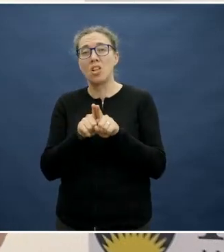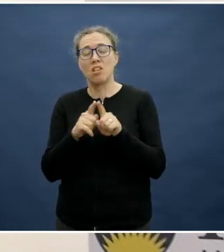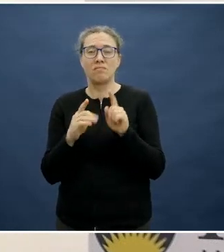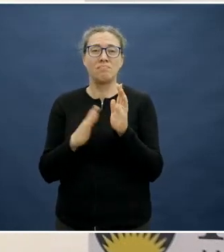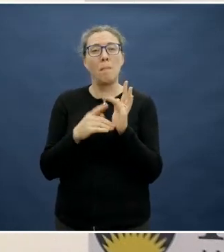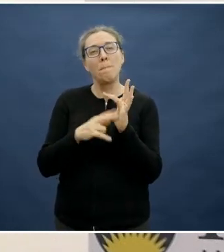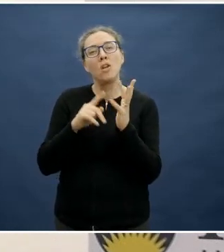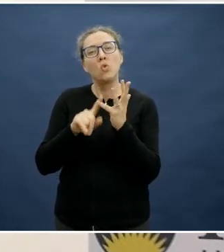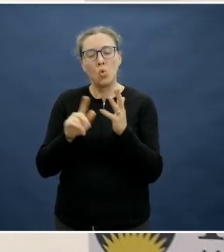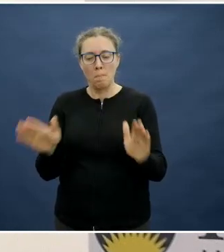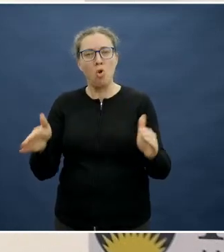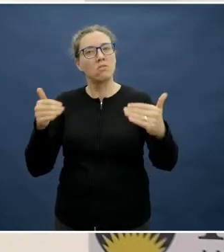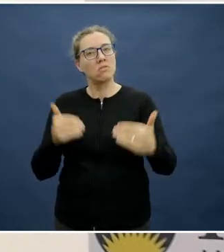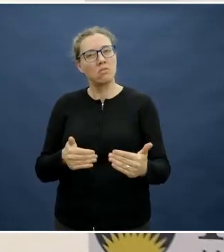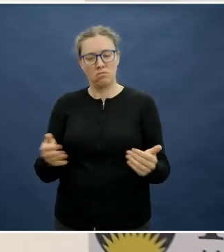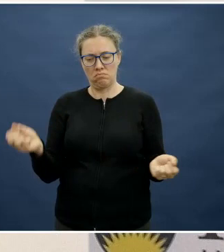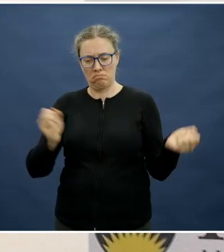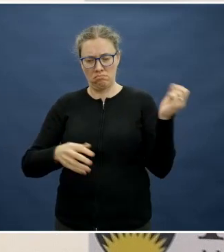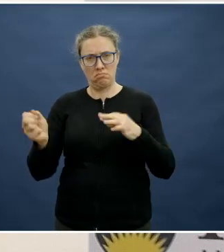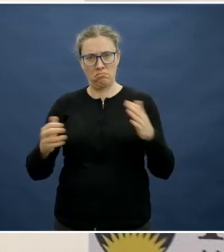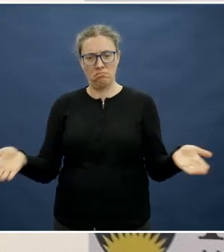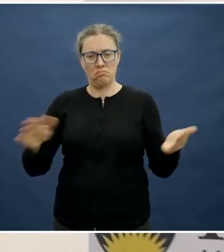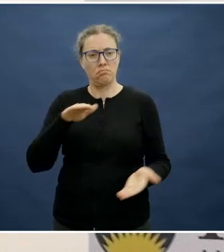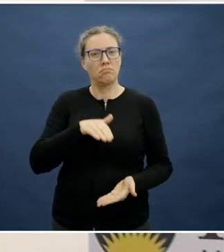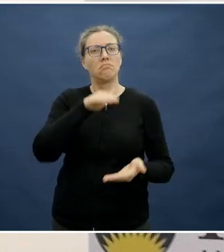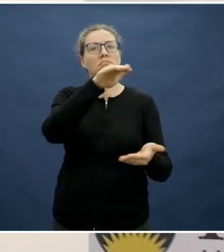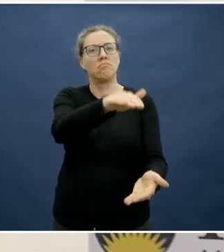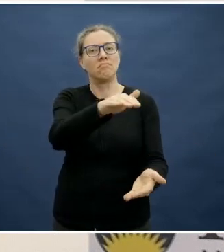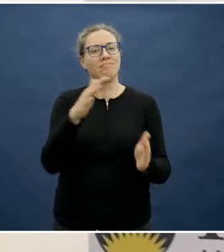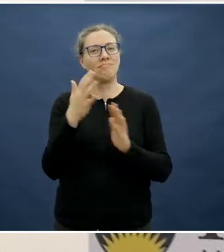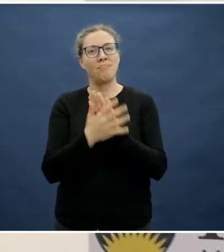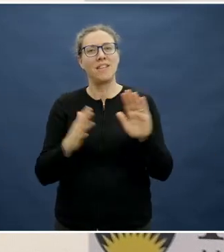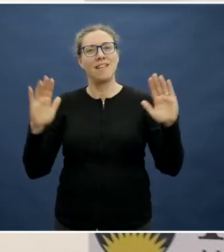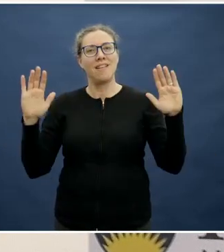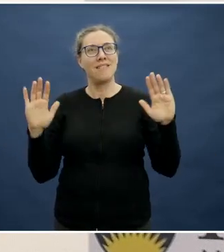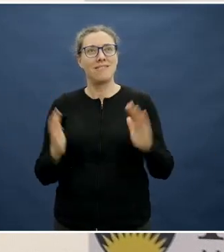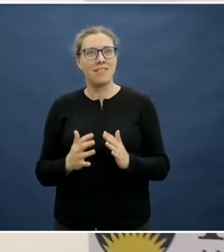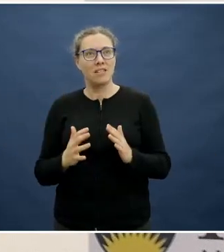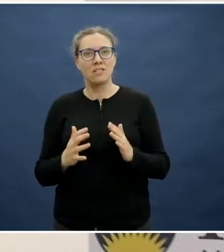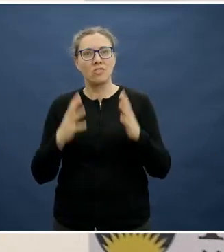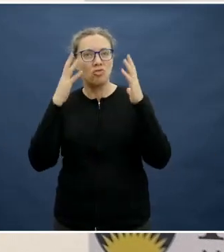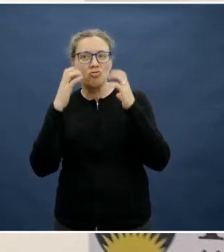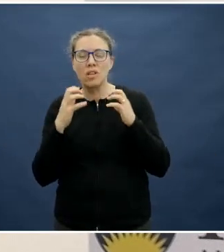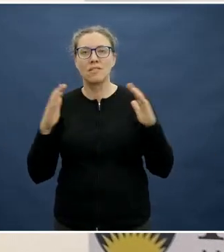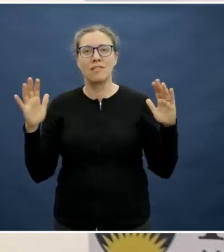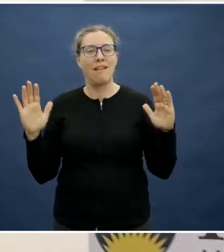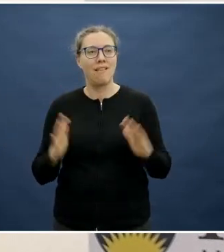So it takes a bit of the need for in depth nutrition knowledge and just says, "Here's